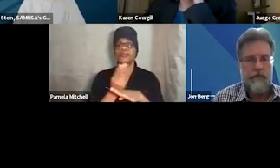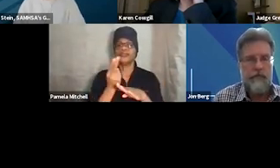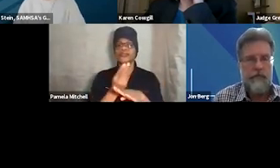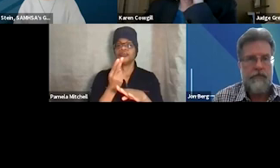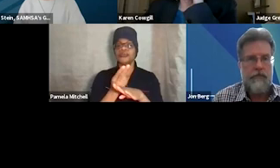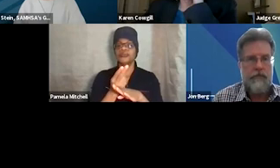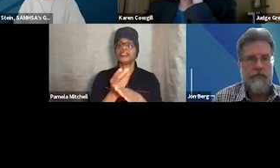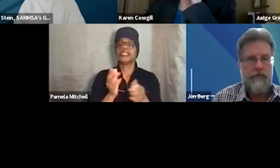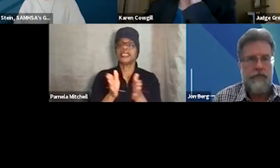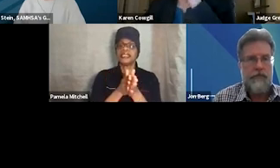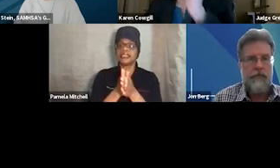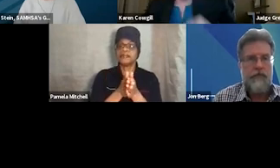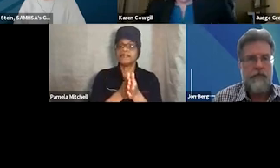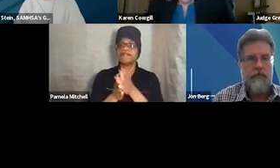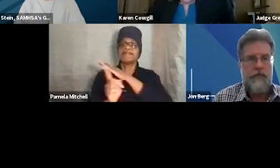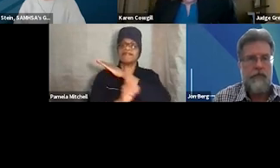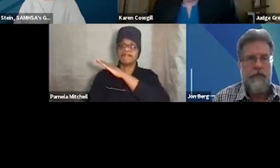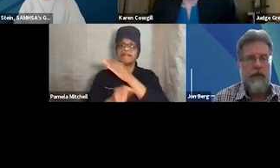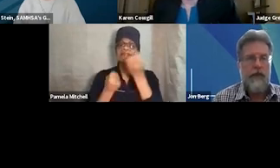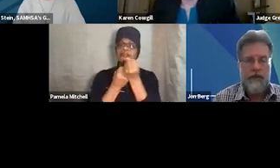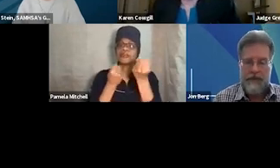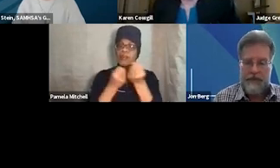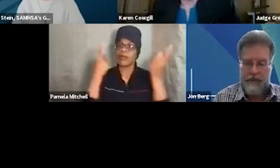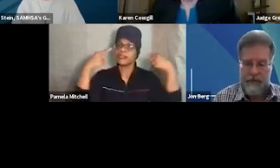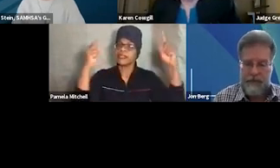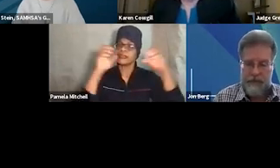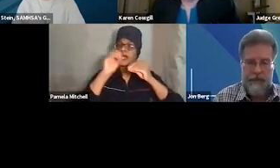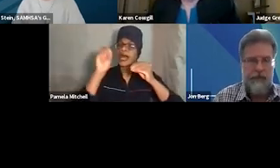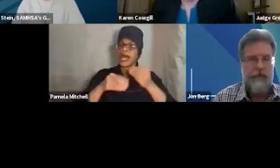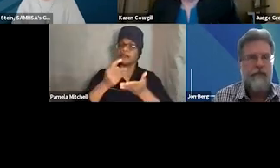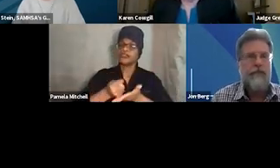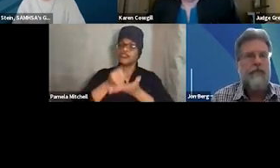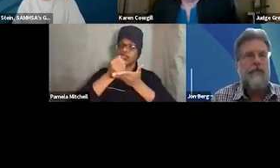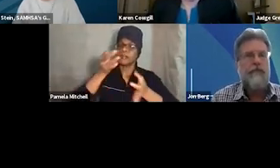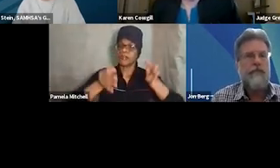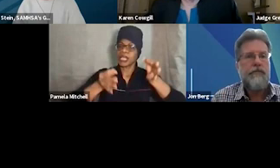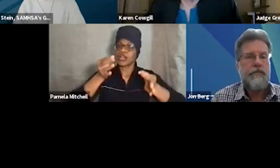To Support Successful Outcomes In Treatment Court". And our presenters today are Karen Cowgill